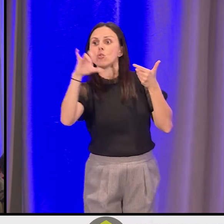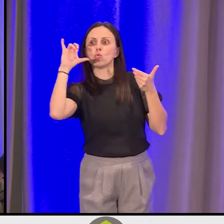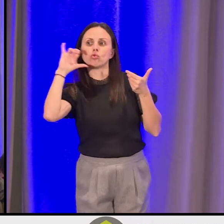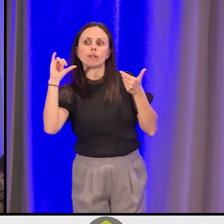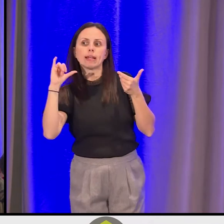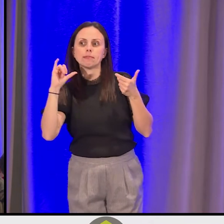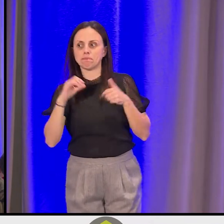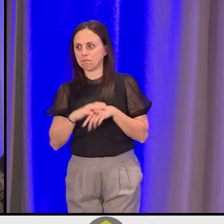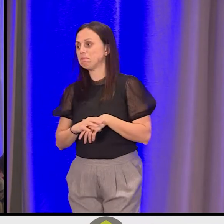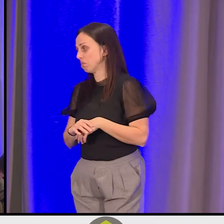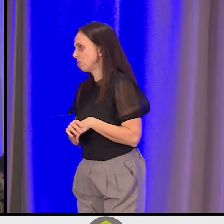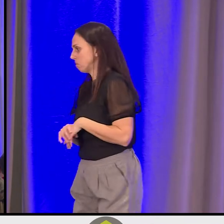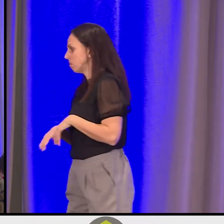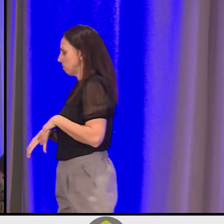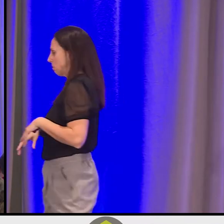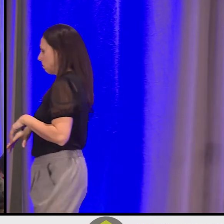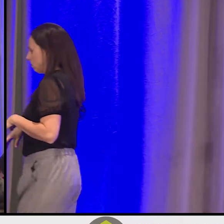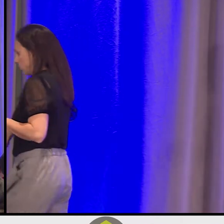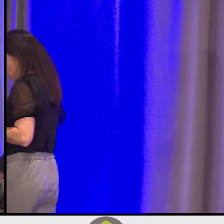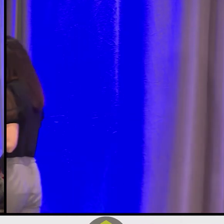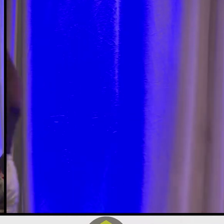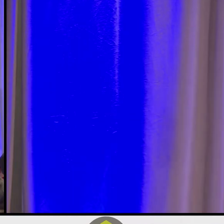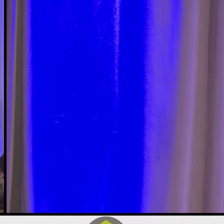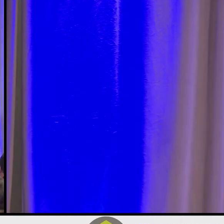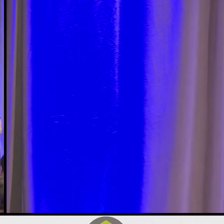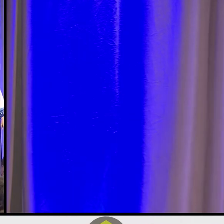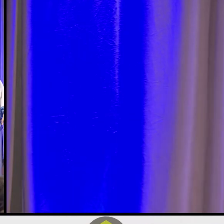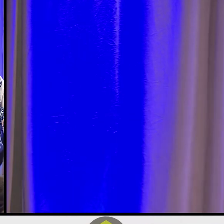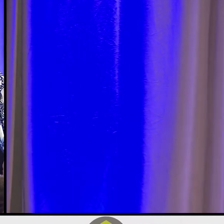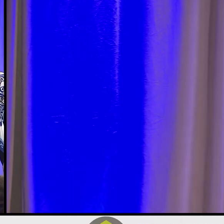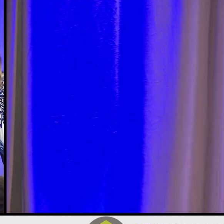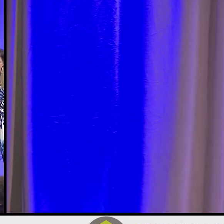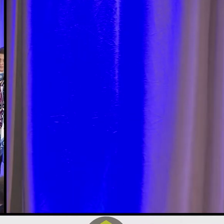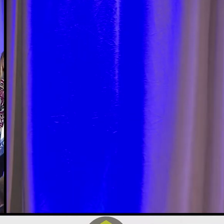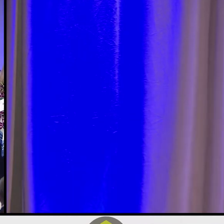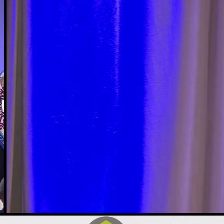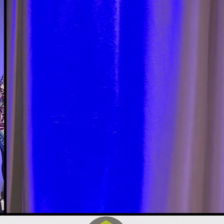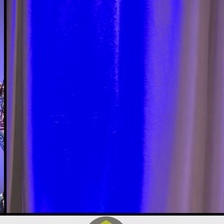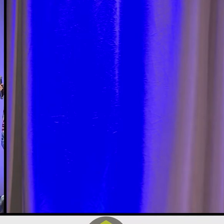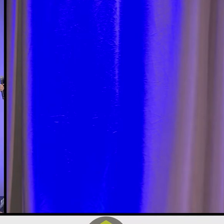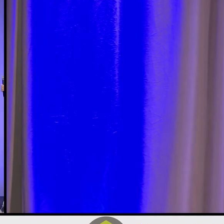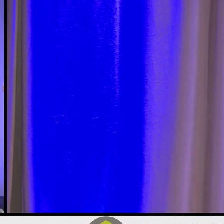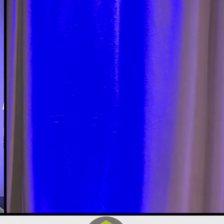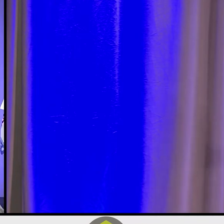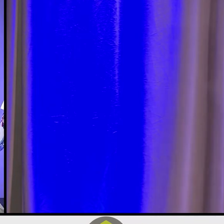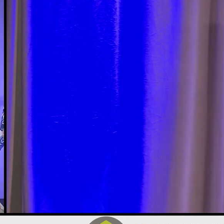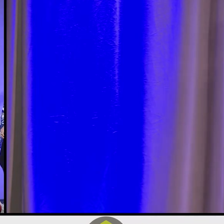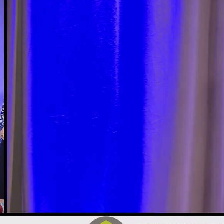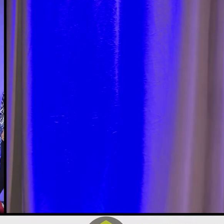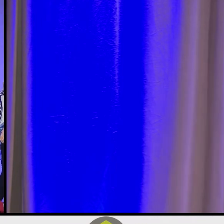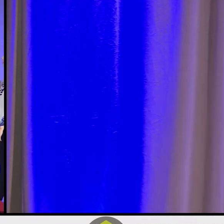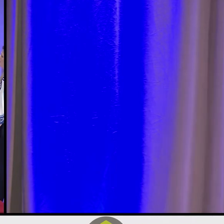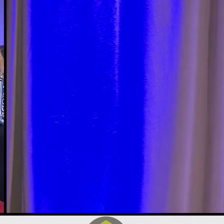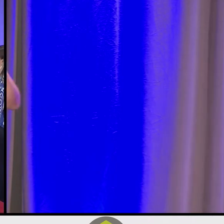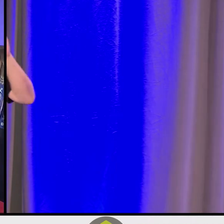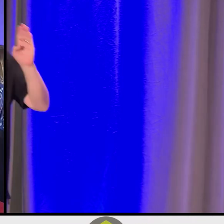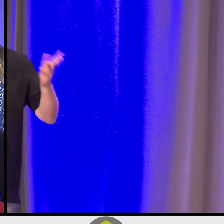Shawn: And so Heather Marie has helped to ground us and [Indigenous language] we see each other first. It starts there. [suw̓aaqk.] I see you.